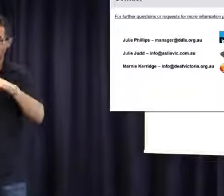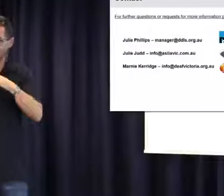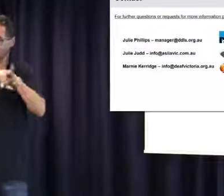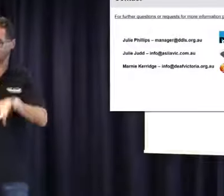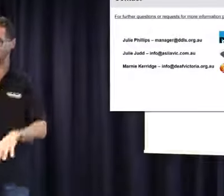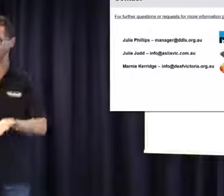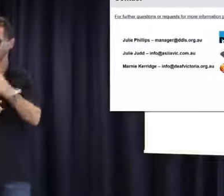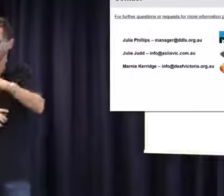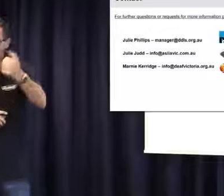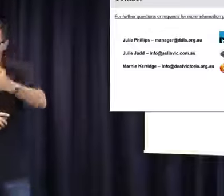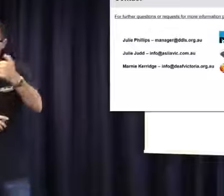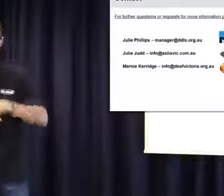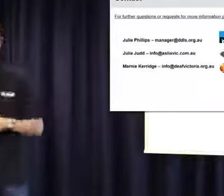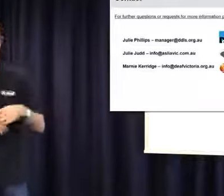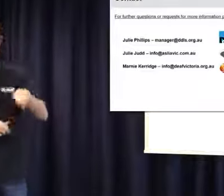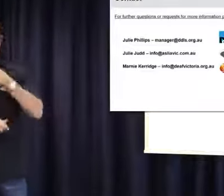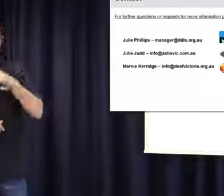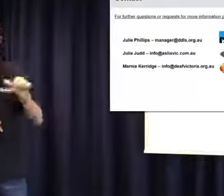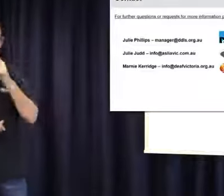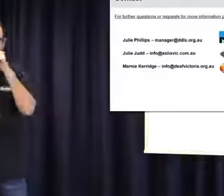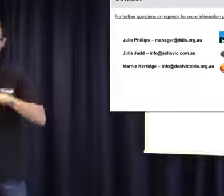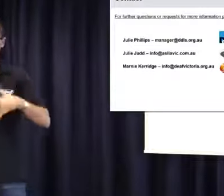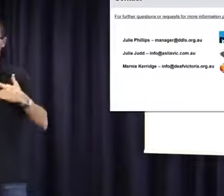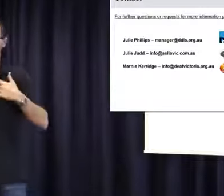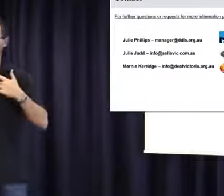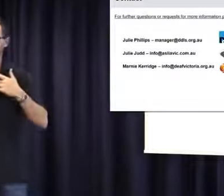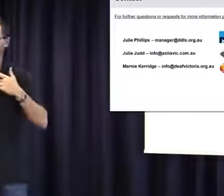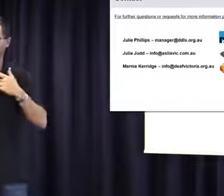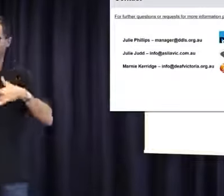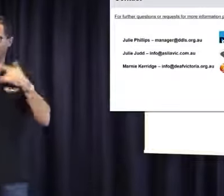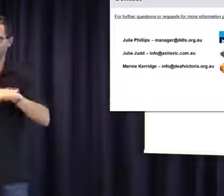through all the challenges I have had.' And I think, `Wow, this is 2016 and people should